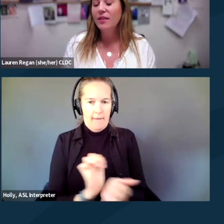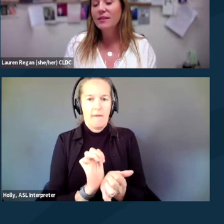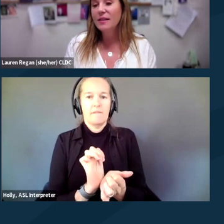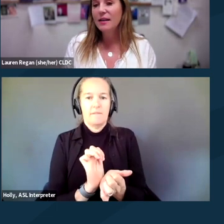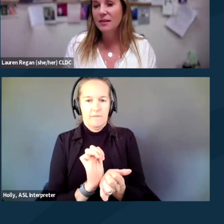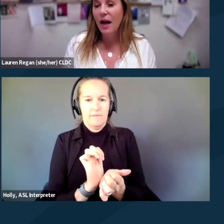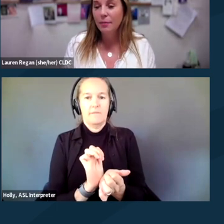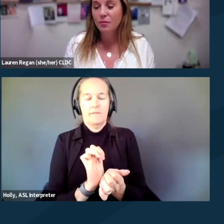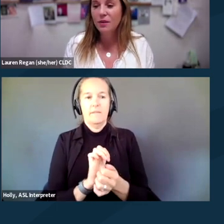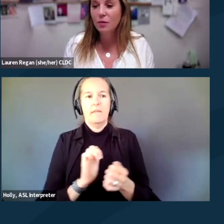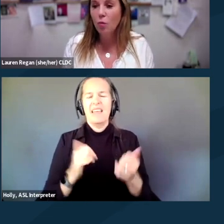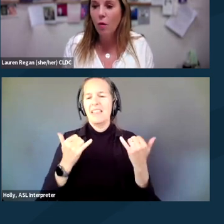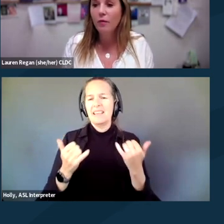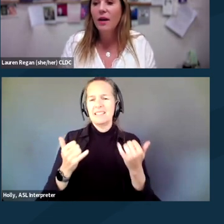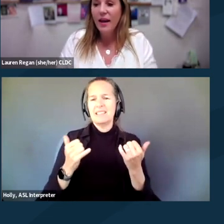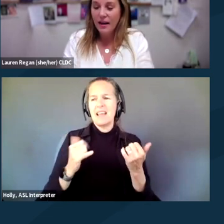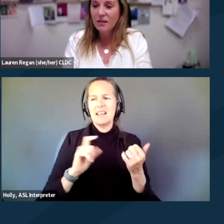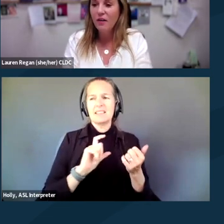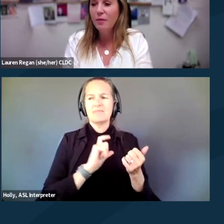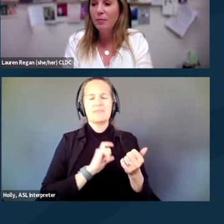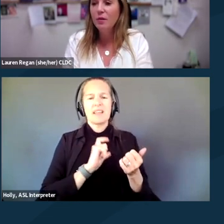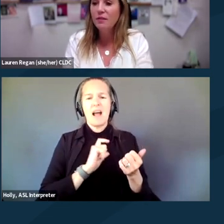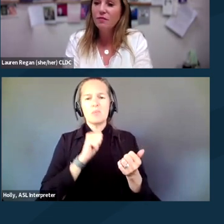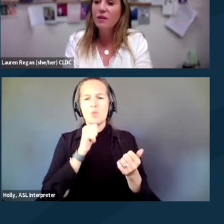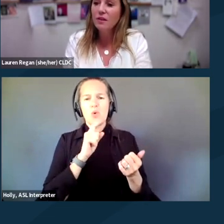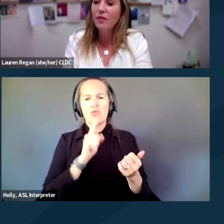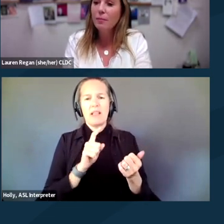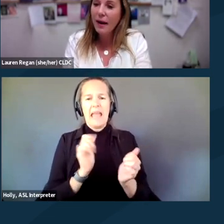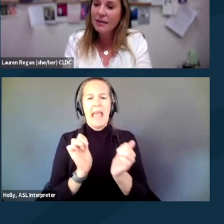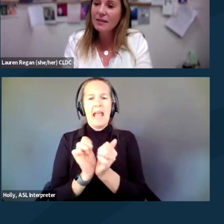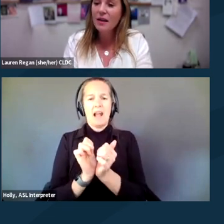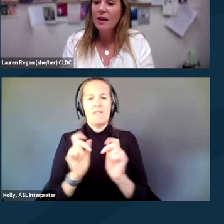These days, cops really won't handcuff people in front of their bodies.